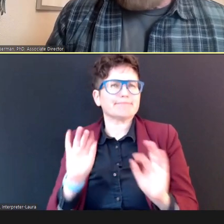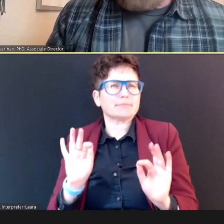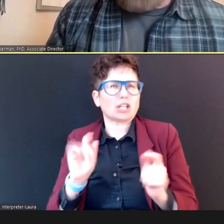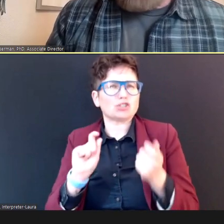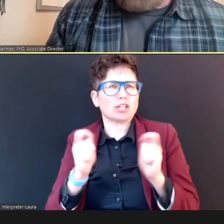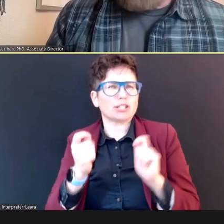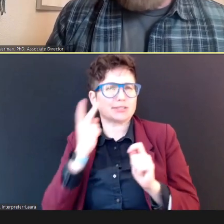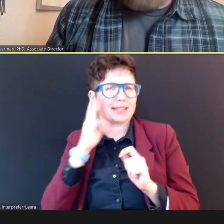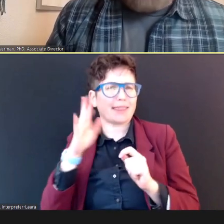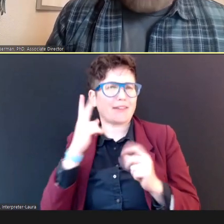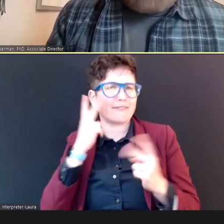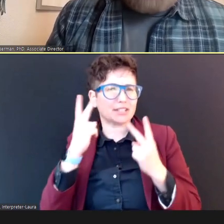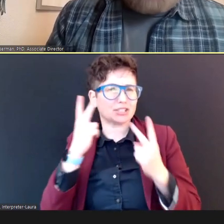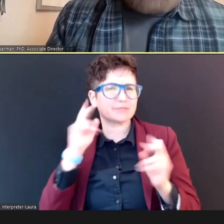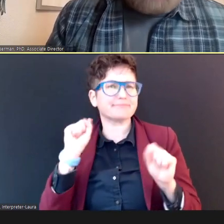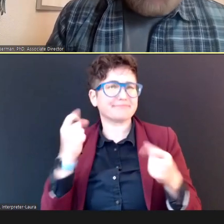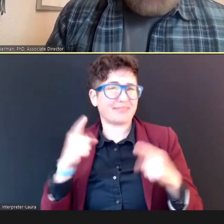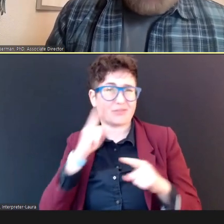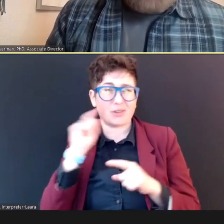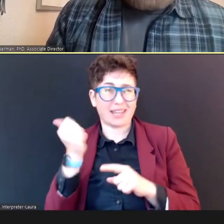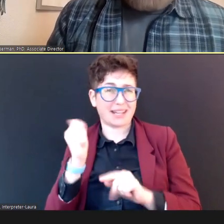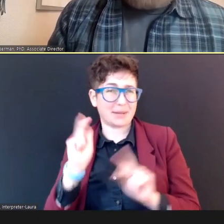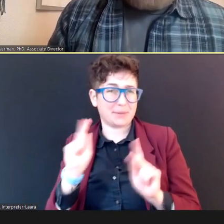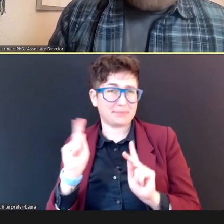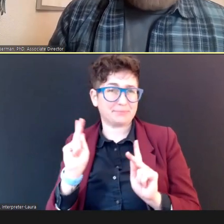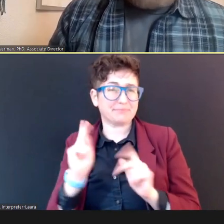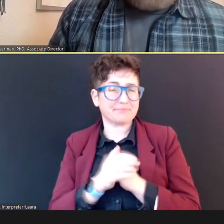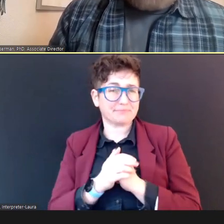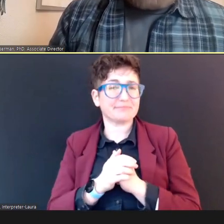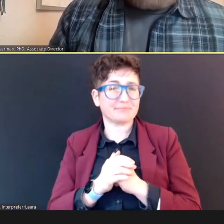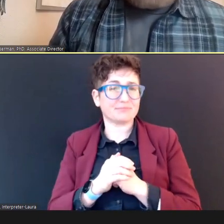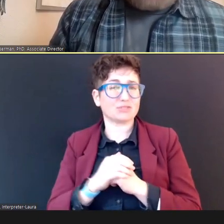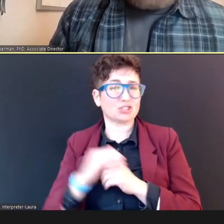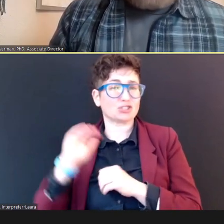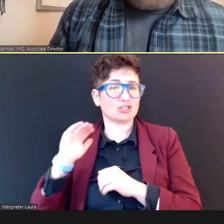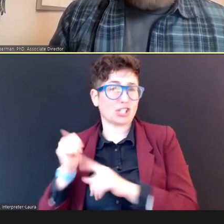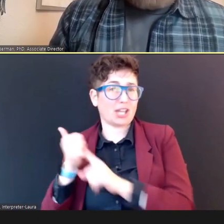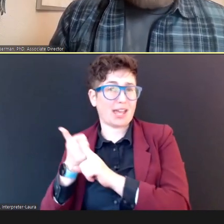A child can experience a change in hearing ability that we want to